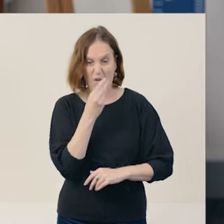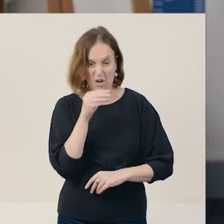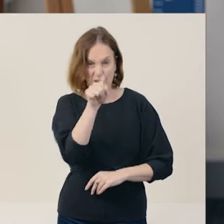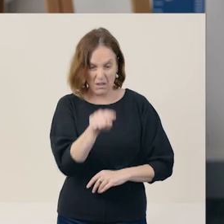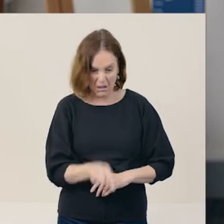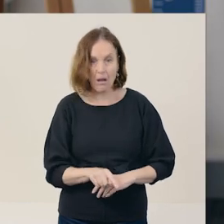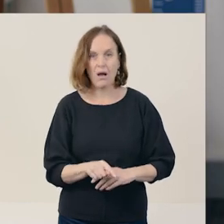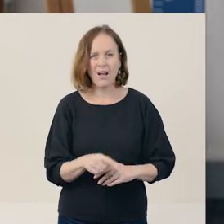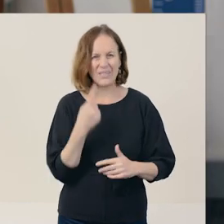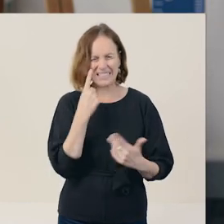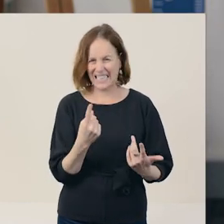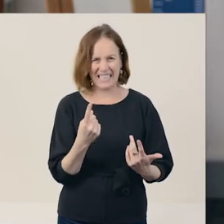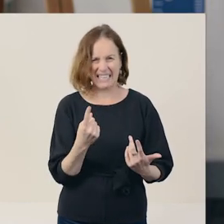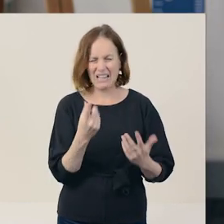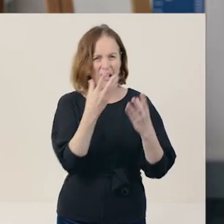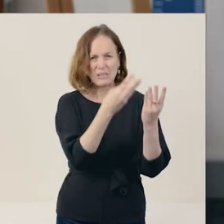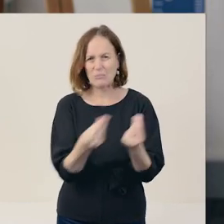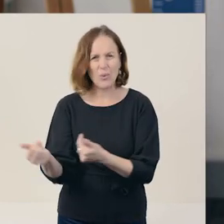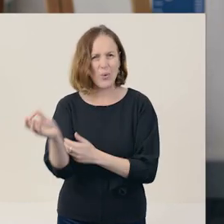You can already see this doesn't flow, can't you?